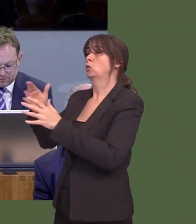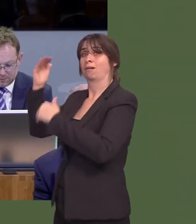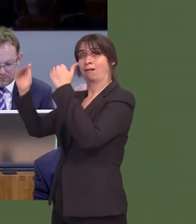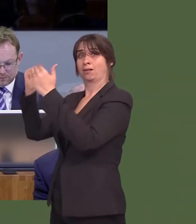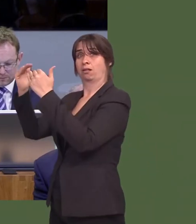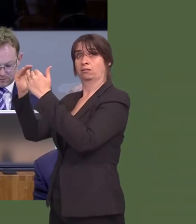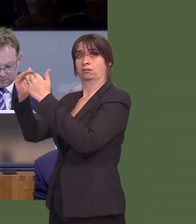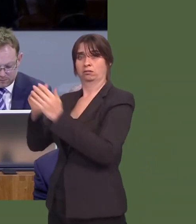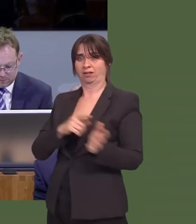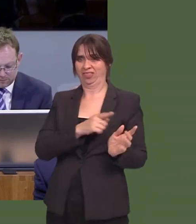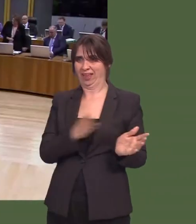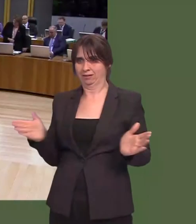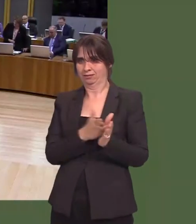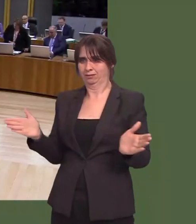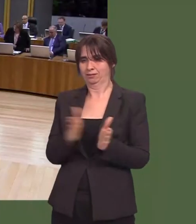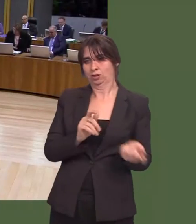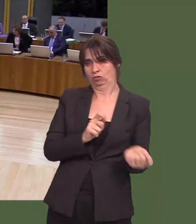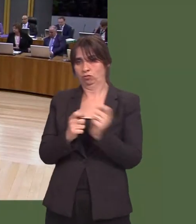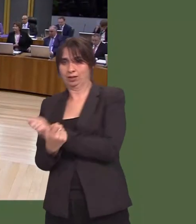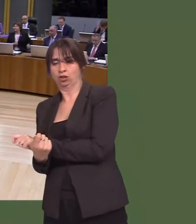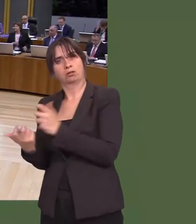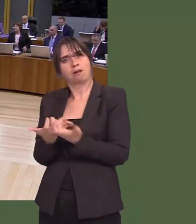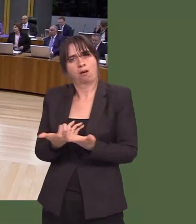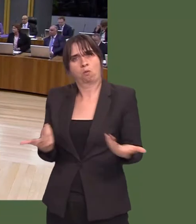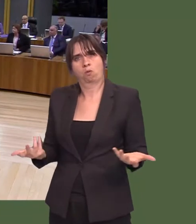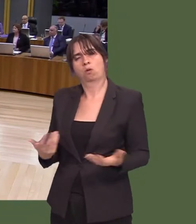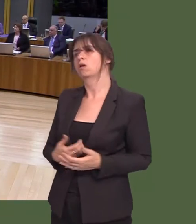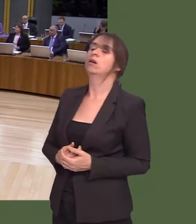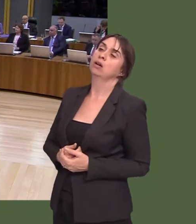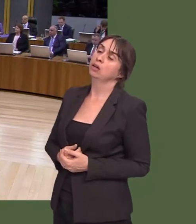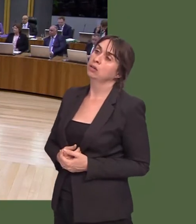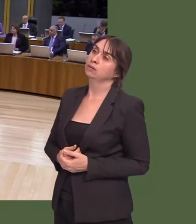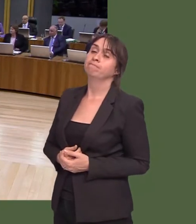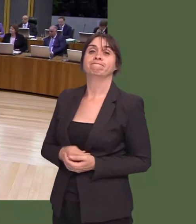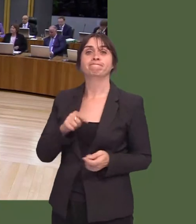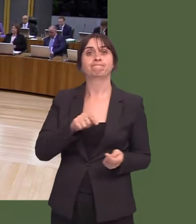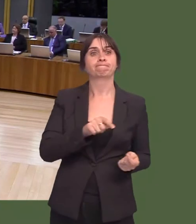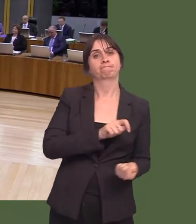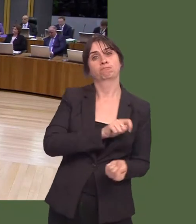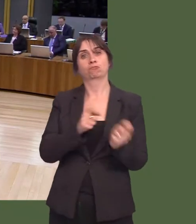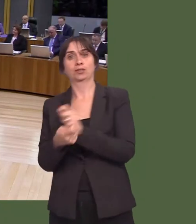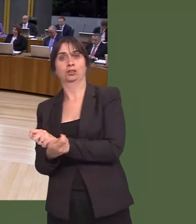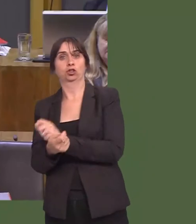services and children and adolescent mental health? Carwyn Jones: Yes, that transition is important, but we have ensured that the funding has been